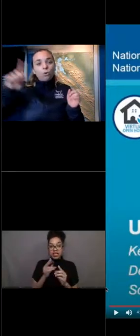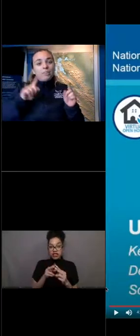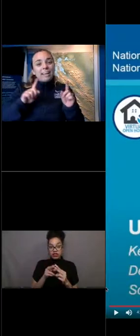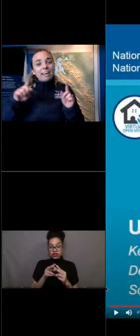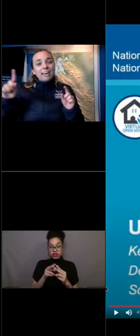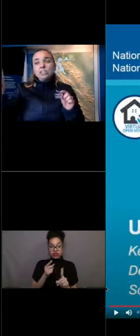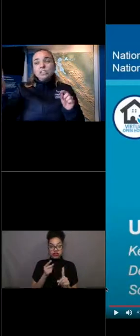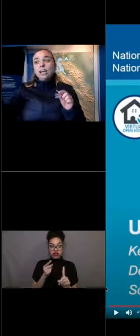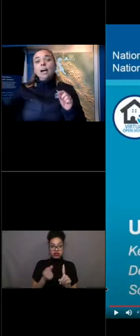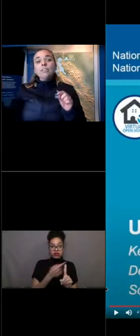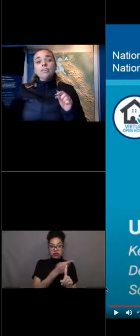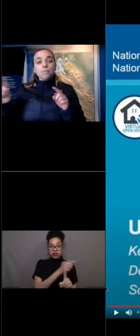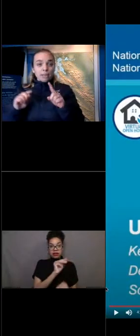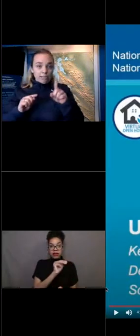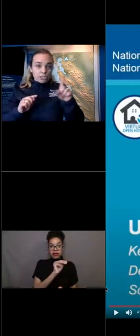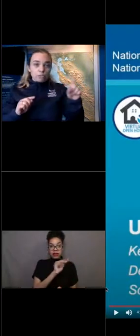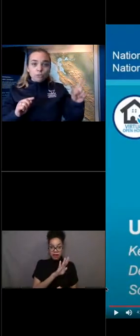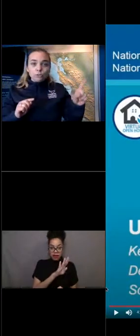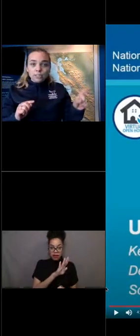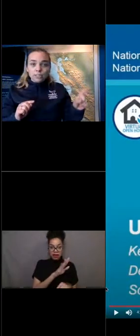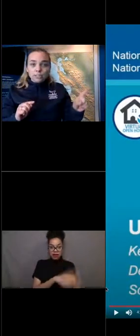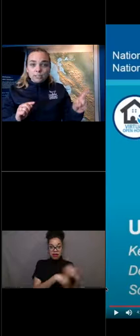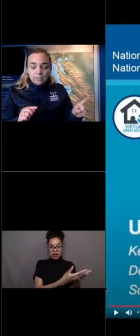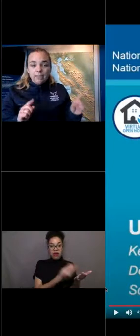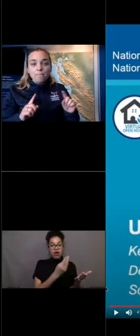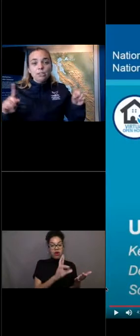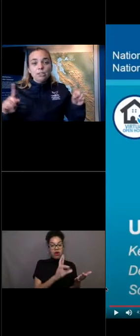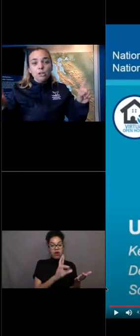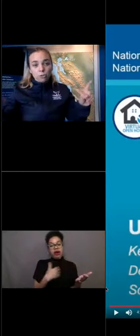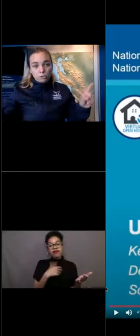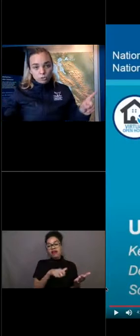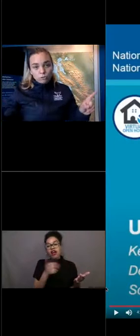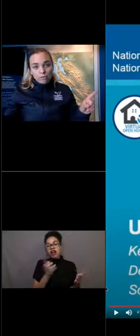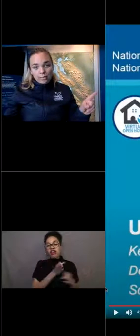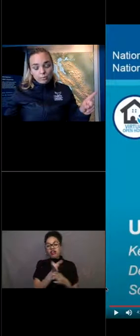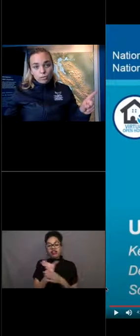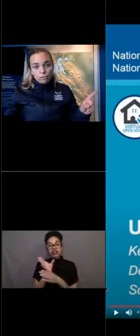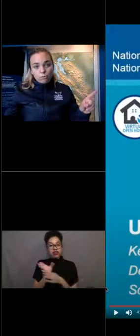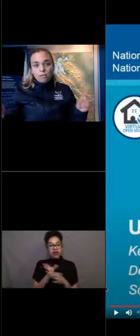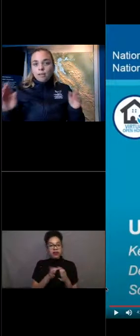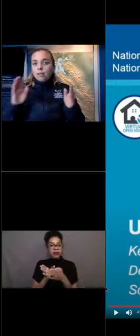or they have actually other migration routes as well that they might go to go find food.